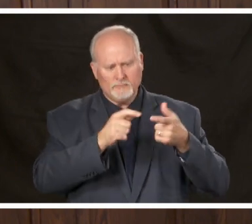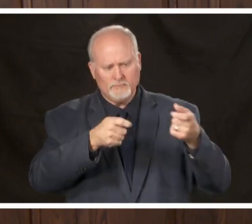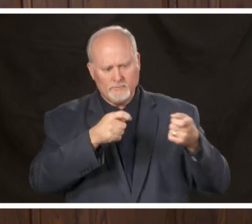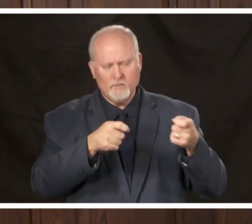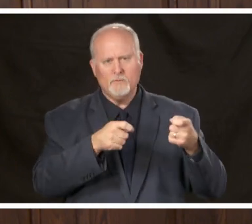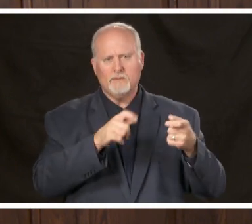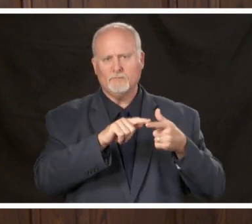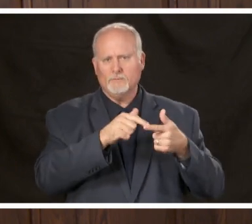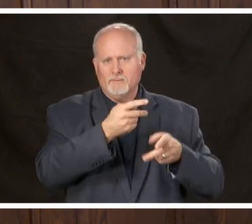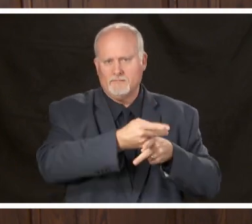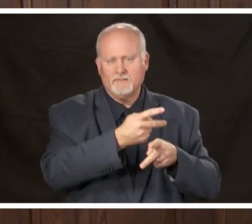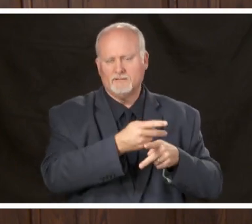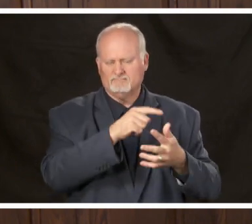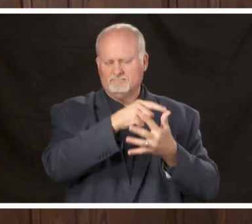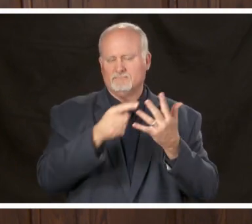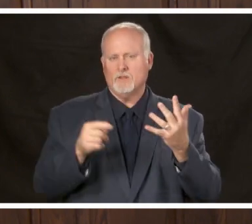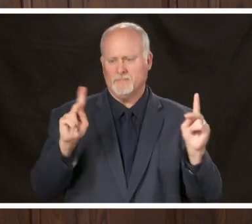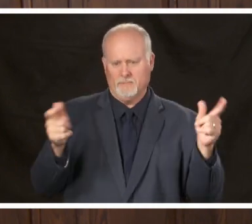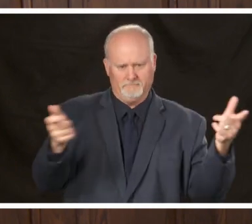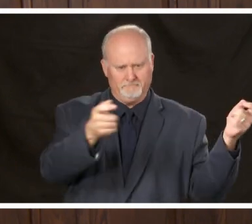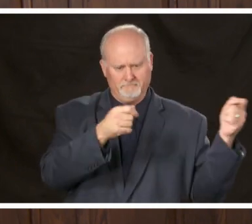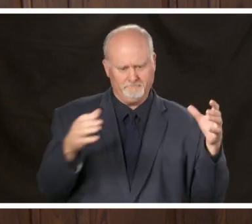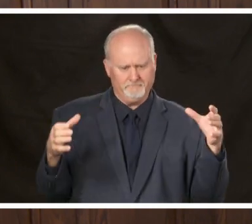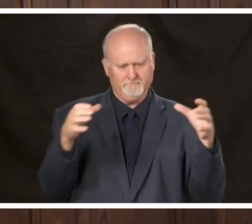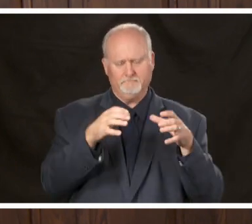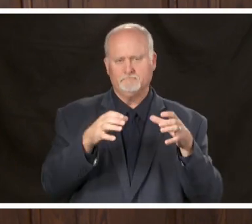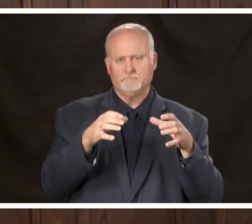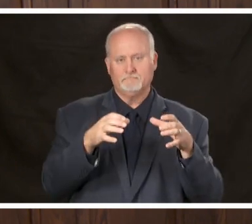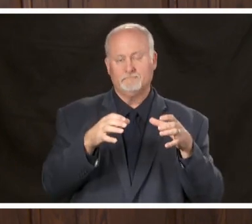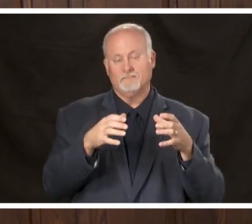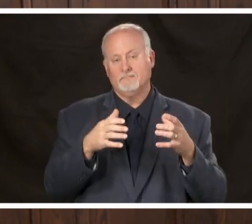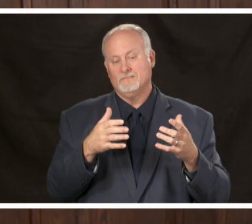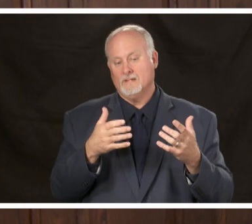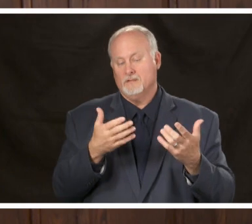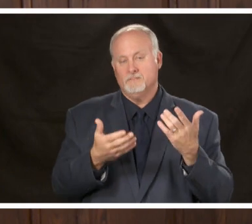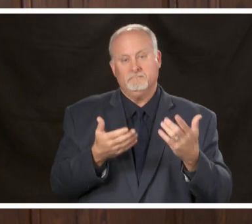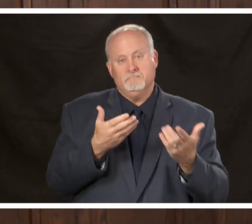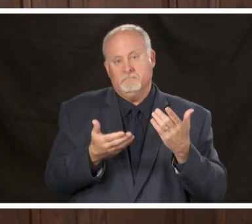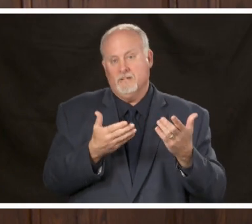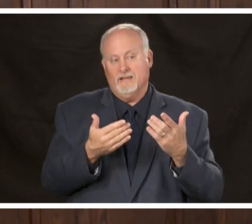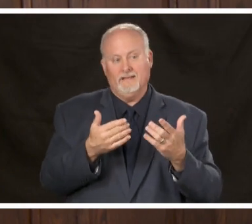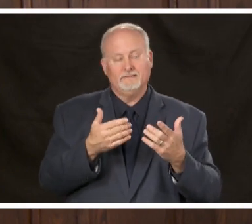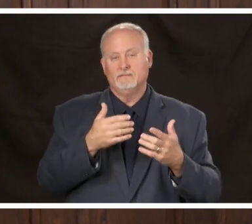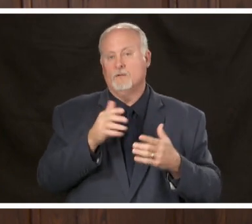about the overall strategy that may or may not include antibody testing at some